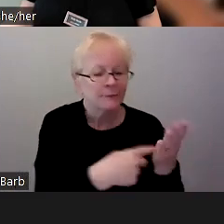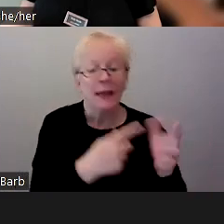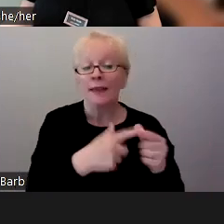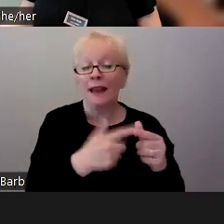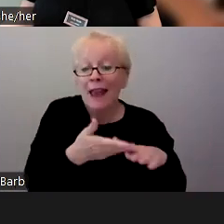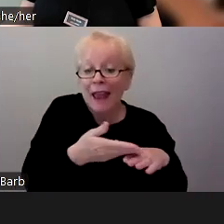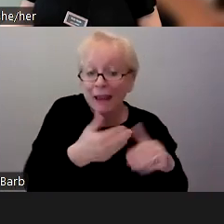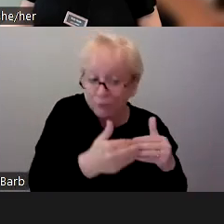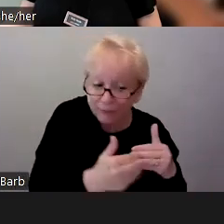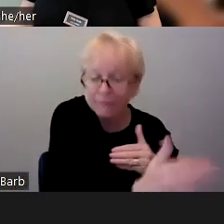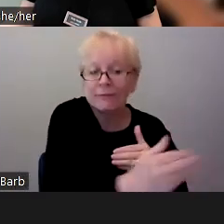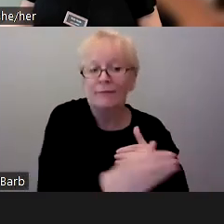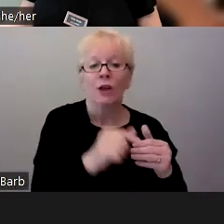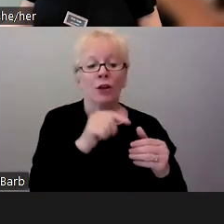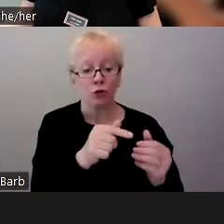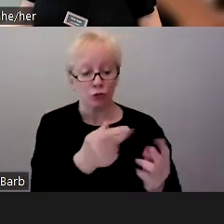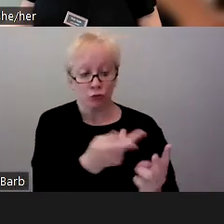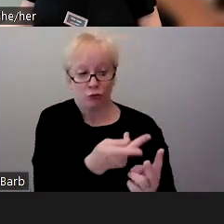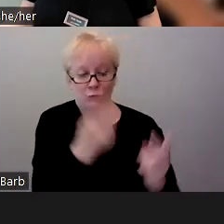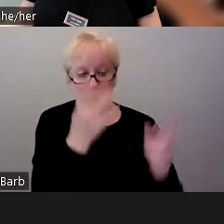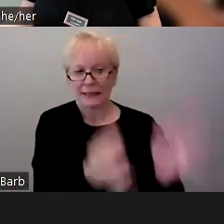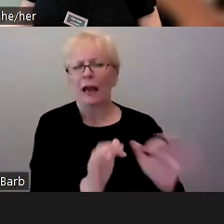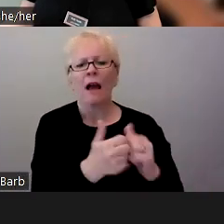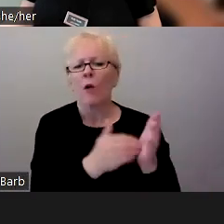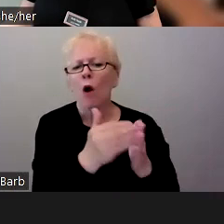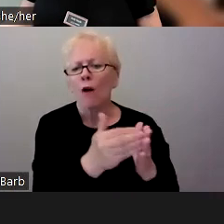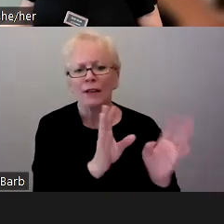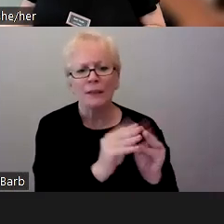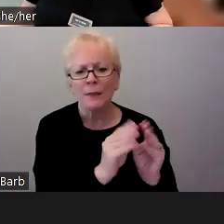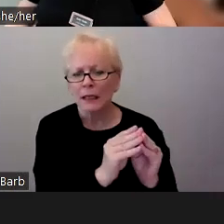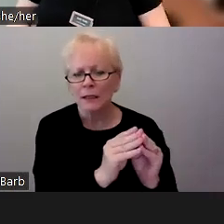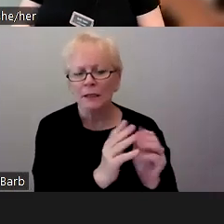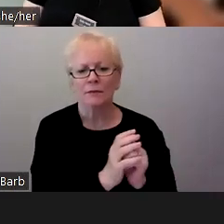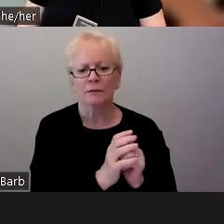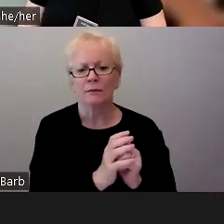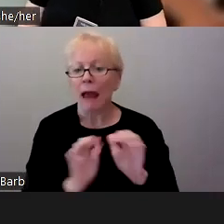another how often to meet and via what channel, if it's Zoom, if it's a phone call, if it's